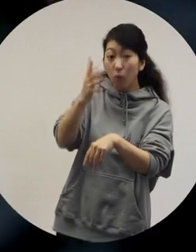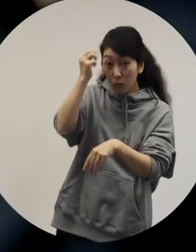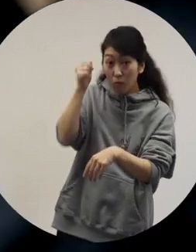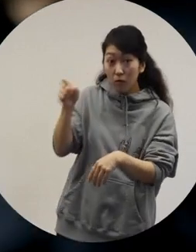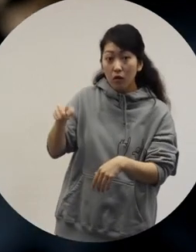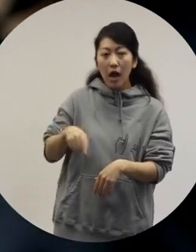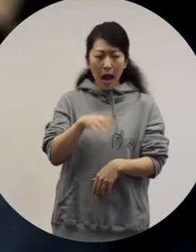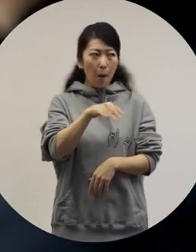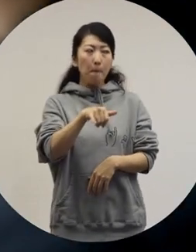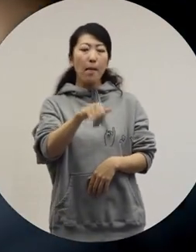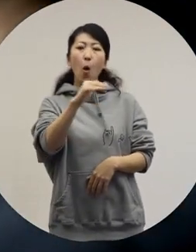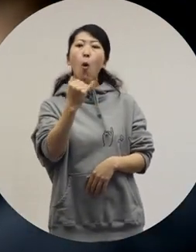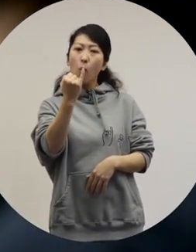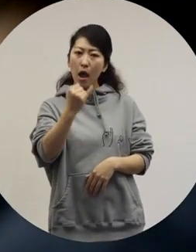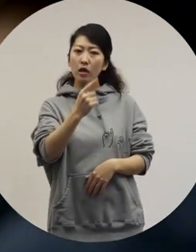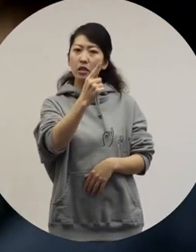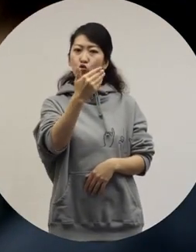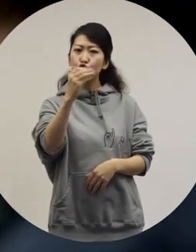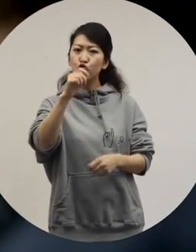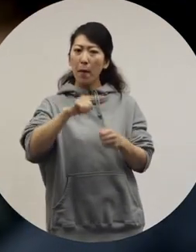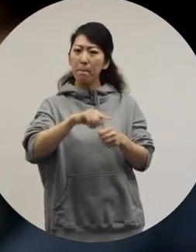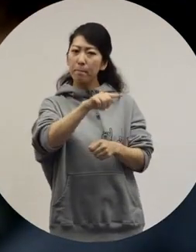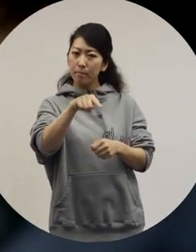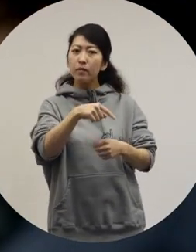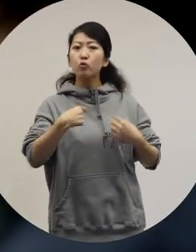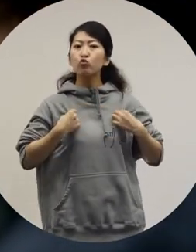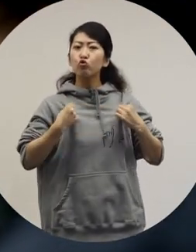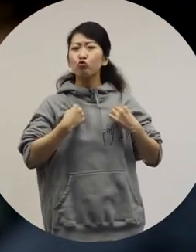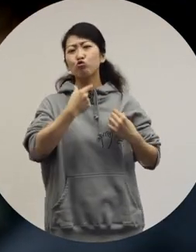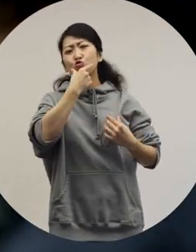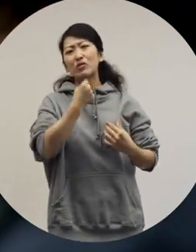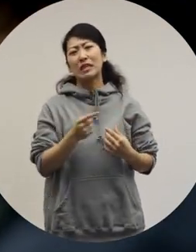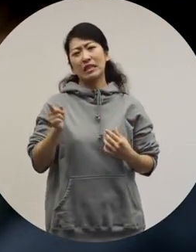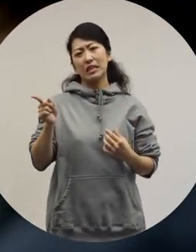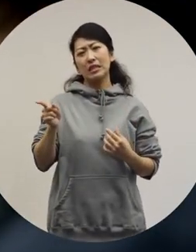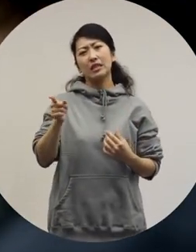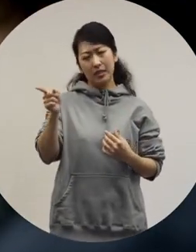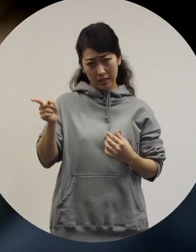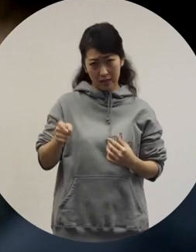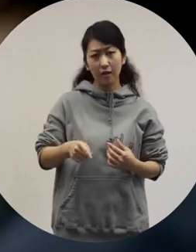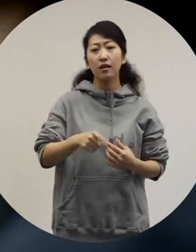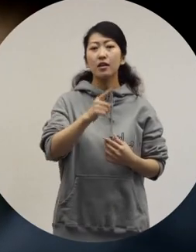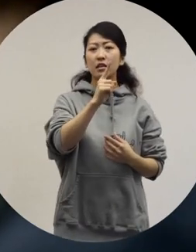Peco loves '90s-inspired fashion, so